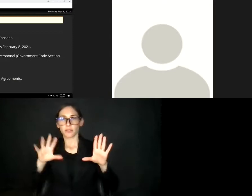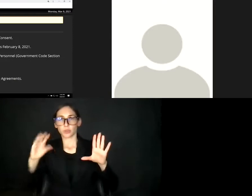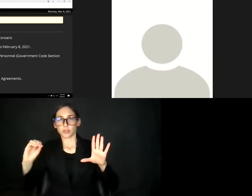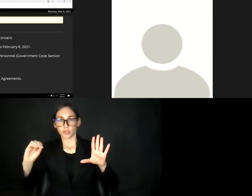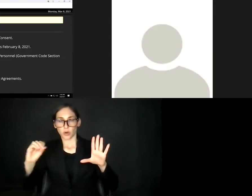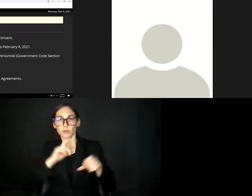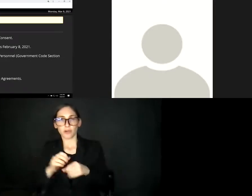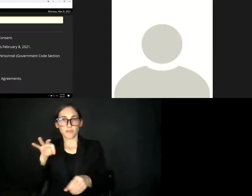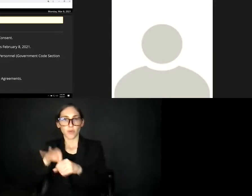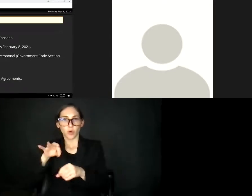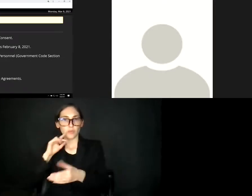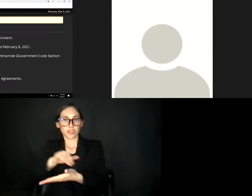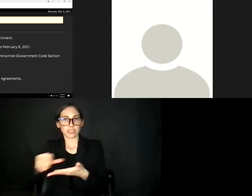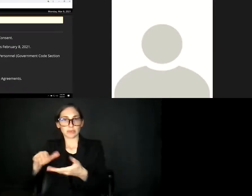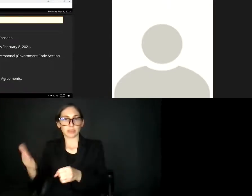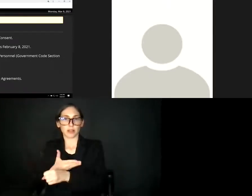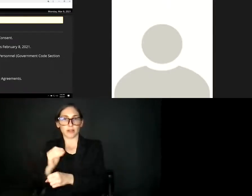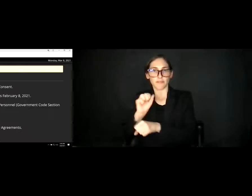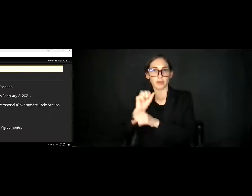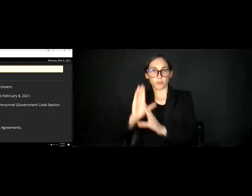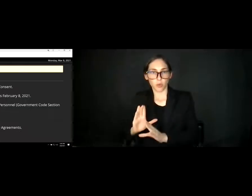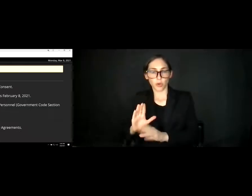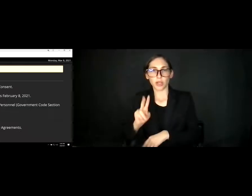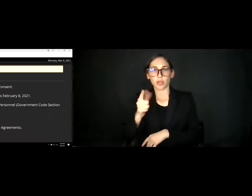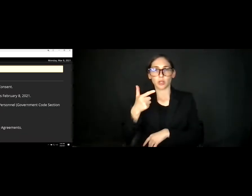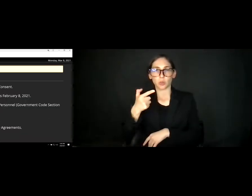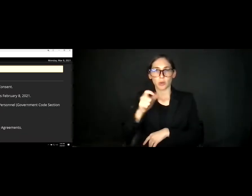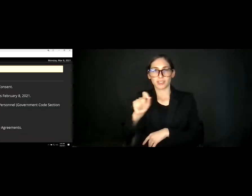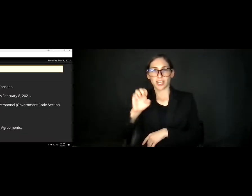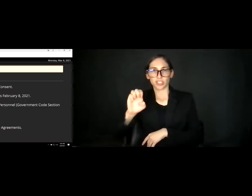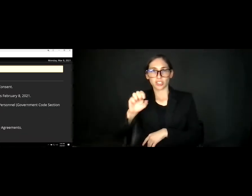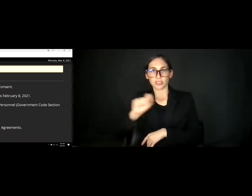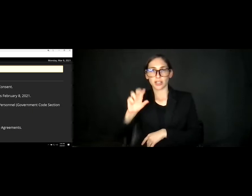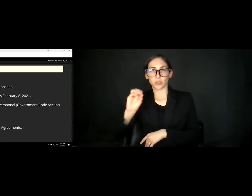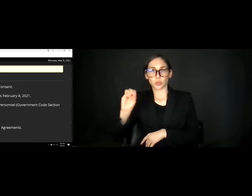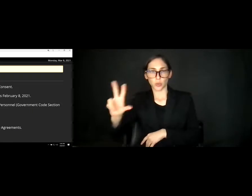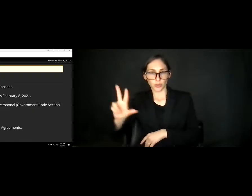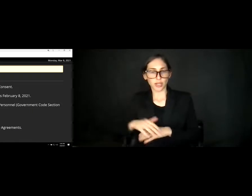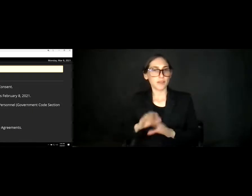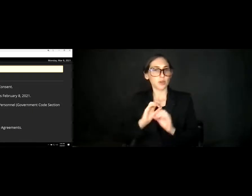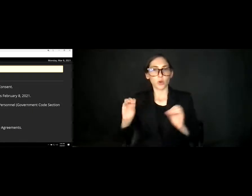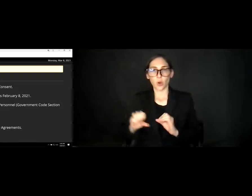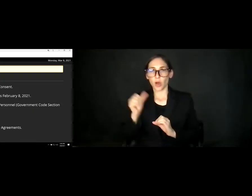employee #20-21/E-003. There are no other reports